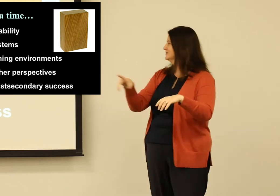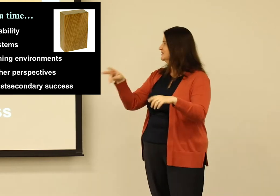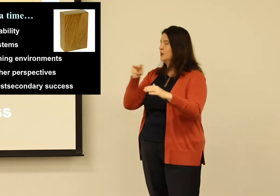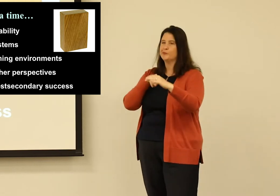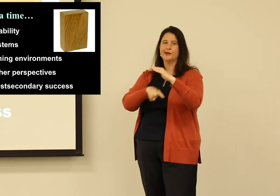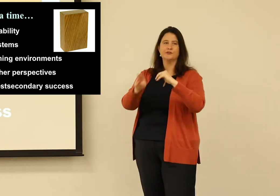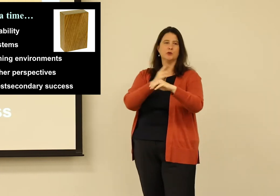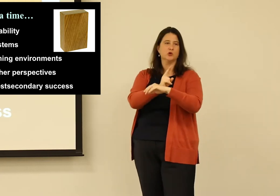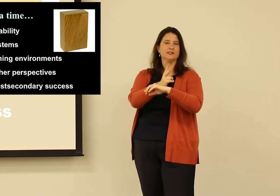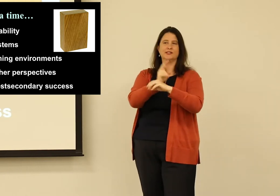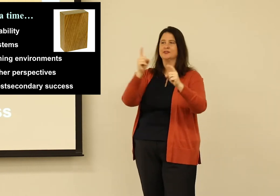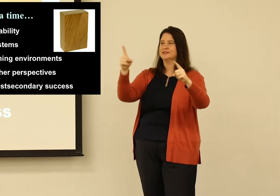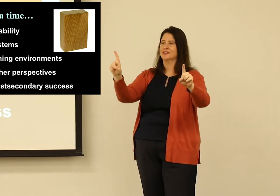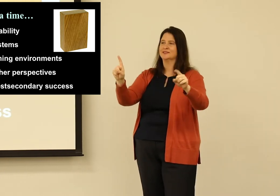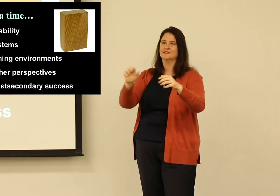And then the last one is really a team effort.